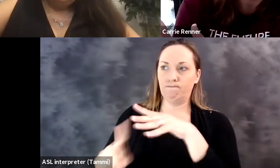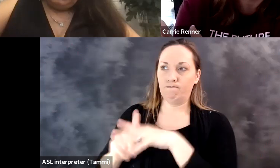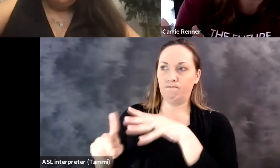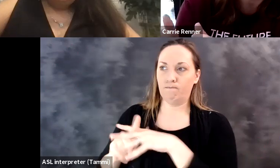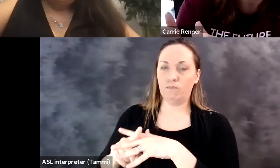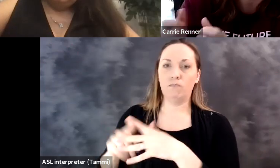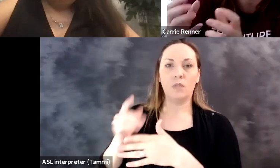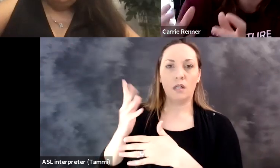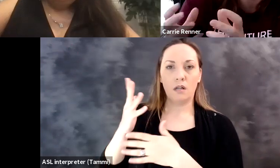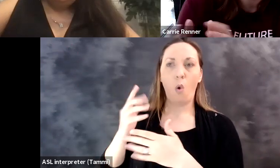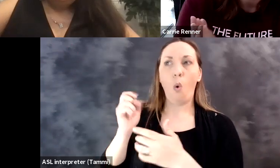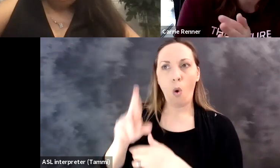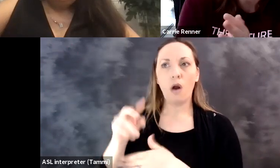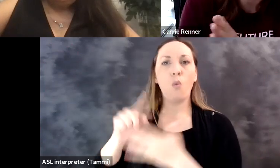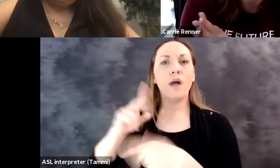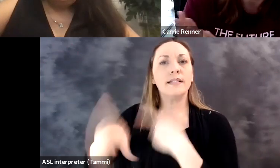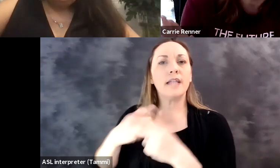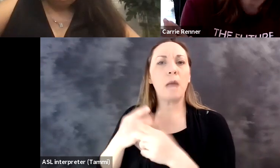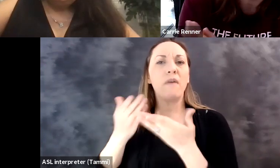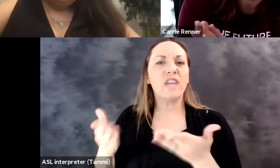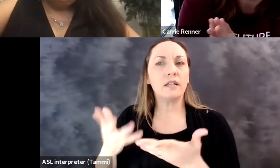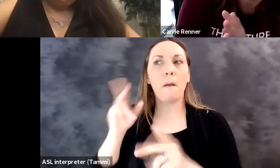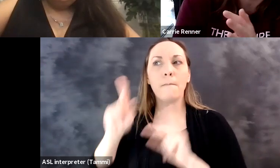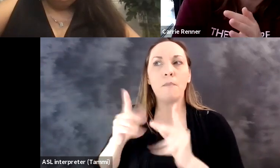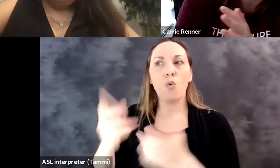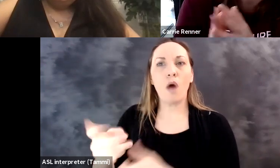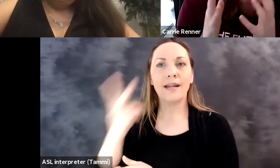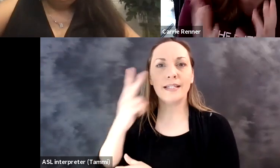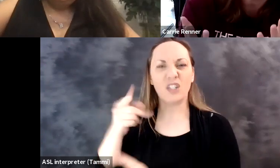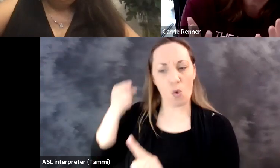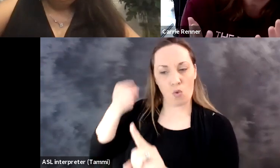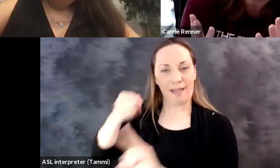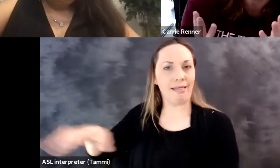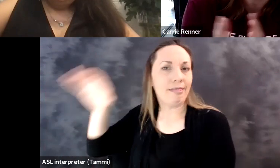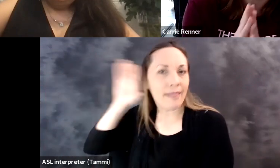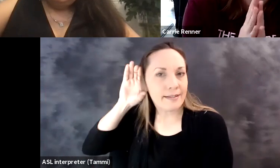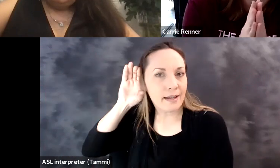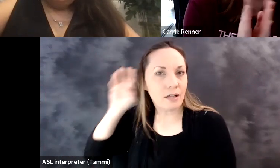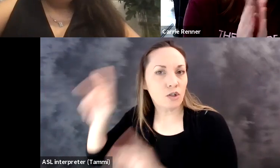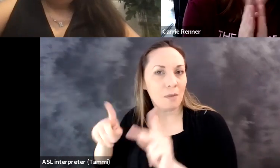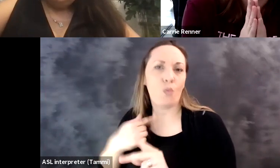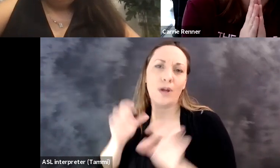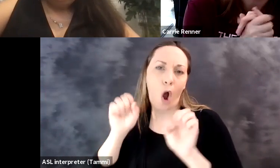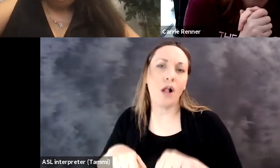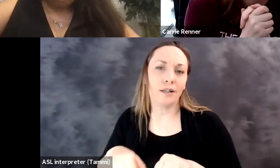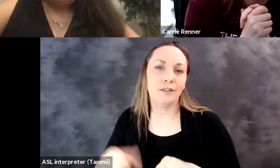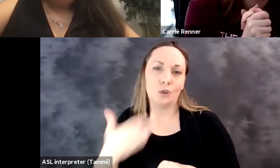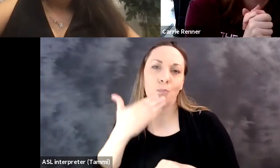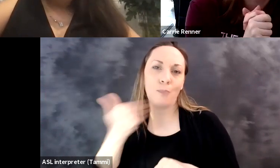what's causing headaches, what's causing issues that we can then iterate on. want to see. Are there features in there that people